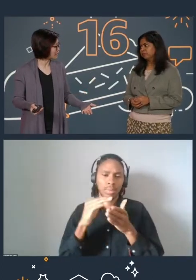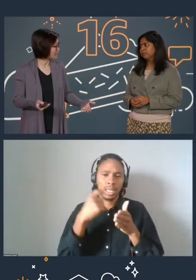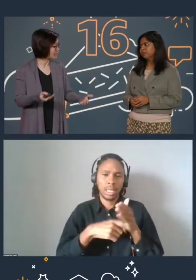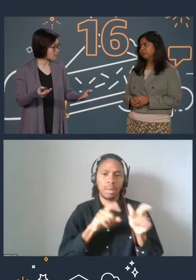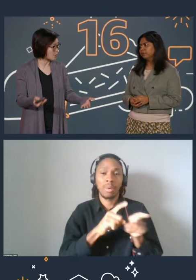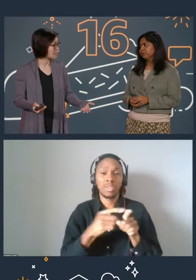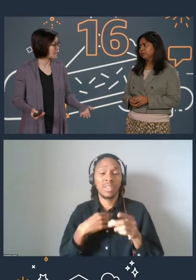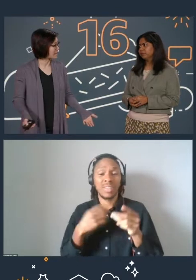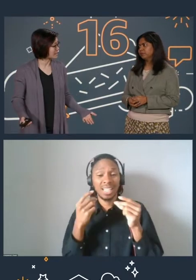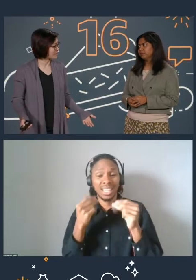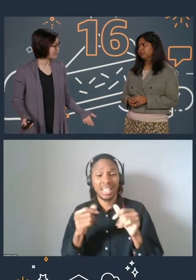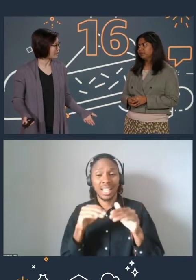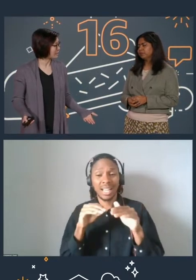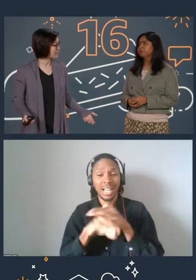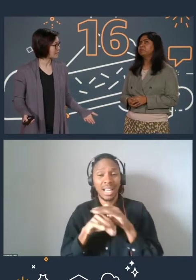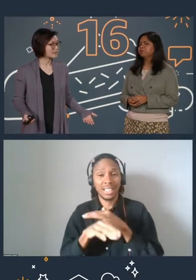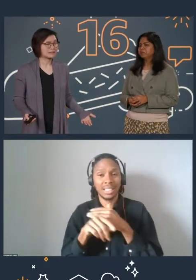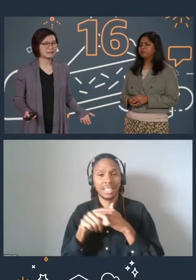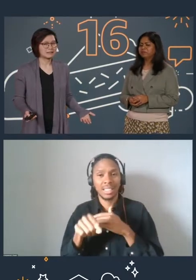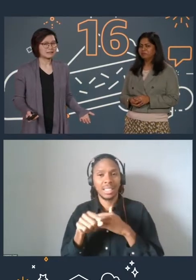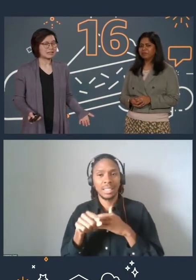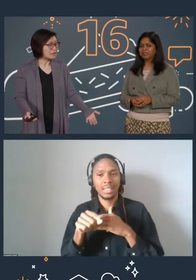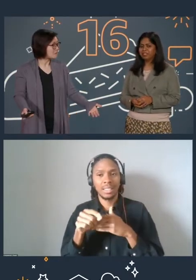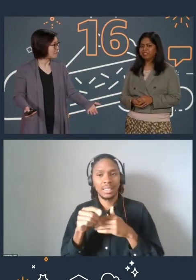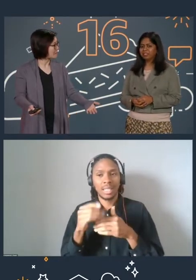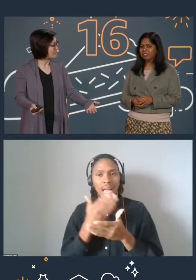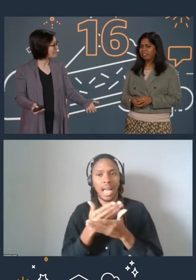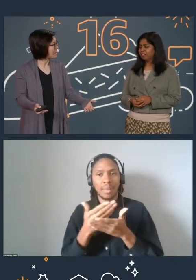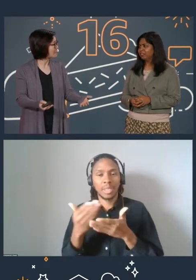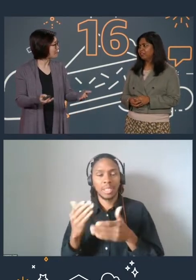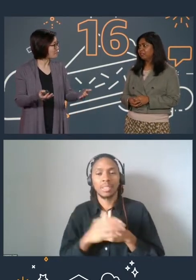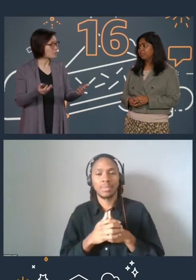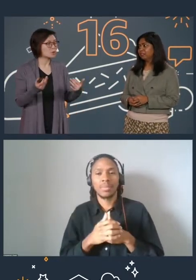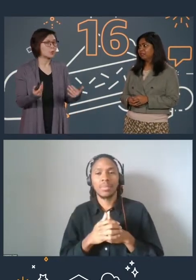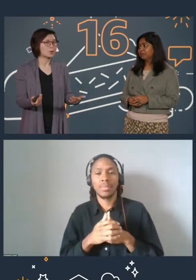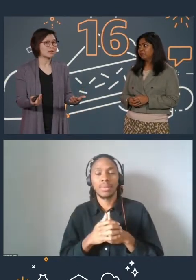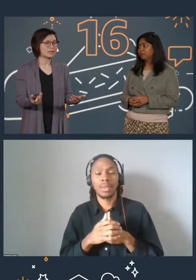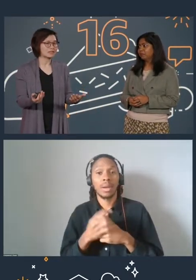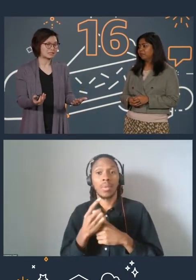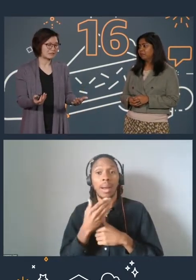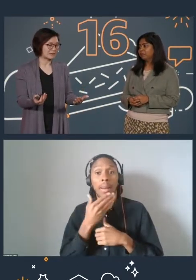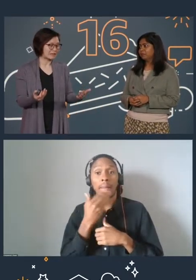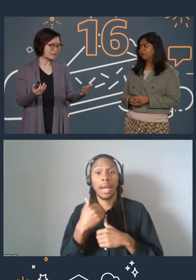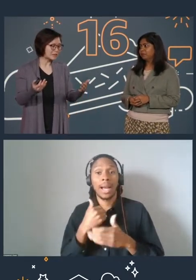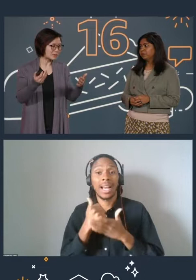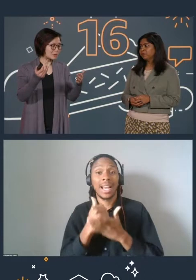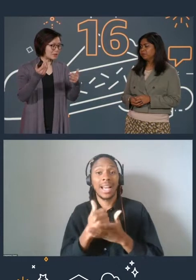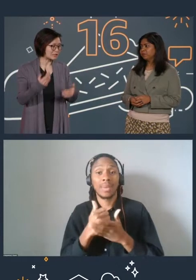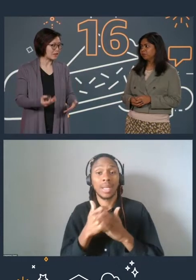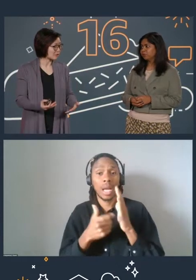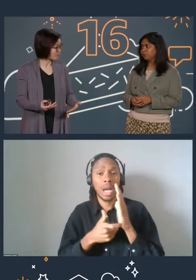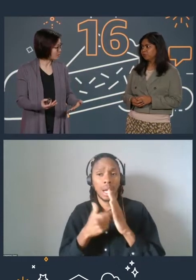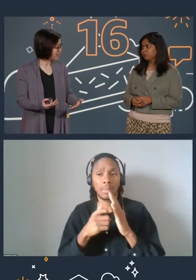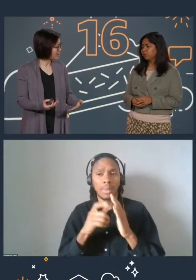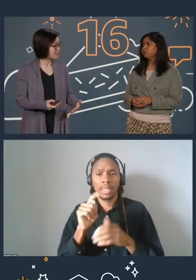to these rarely accessed objects. Even better, I could help them with automating the tiering into these other storage classes